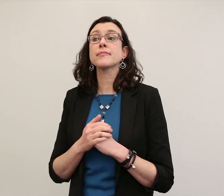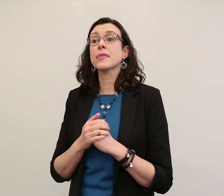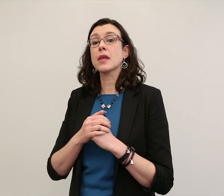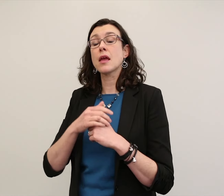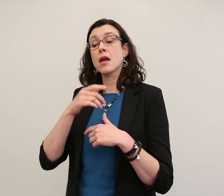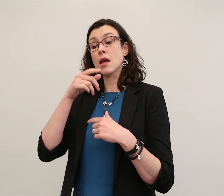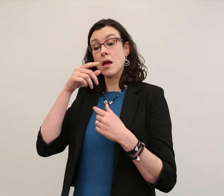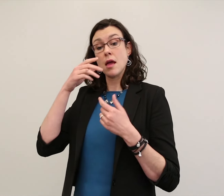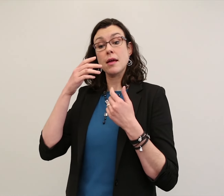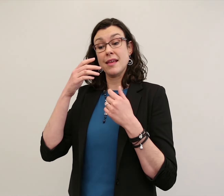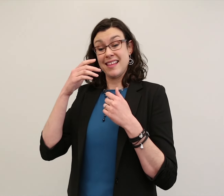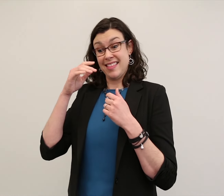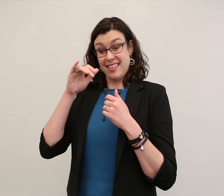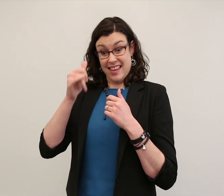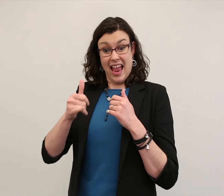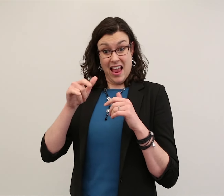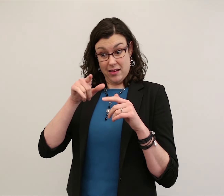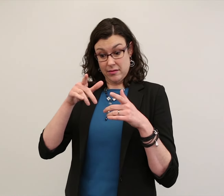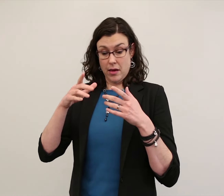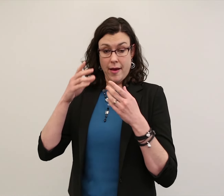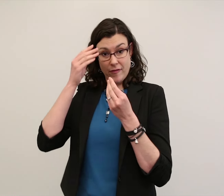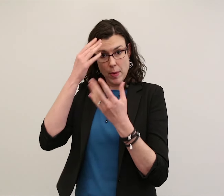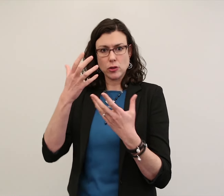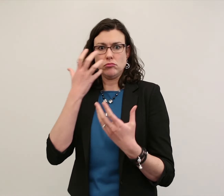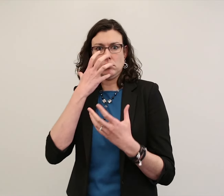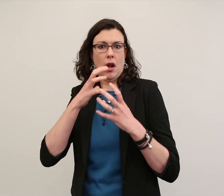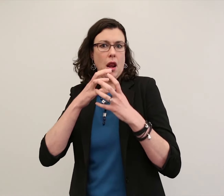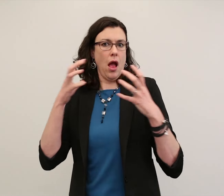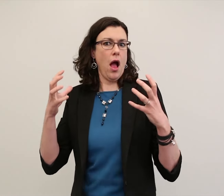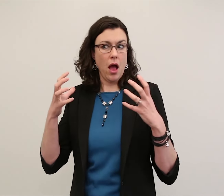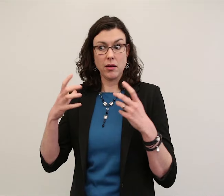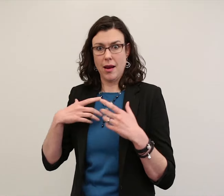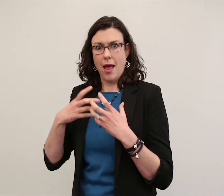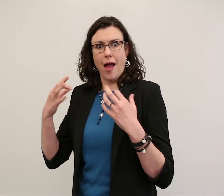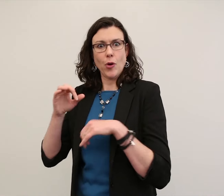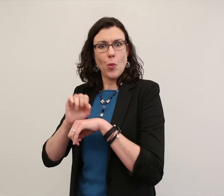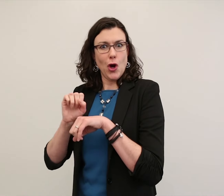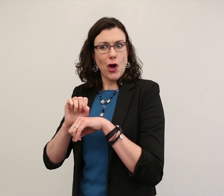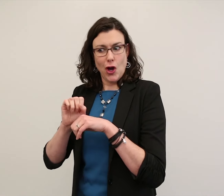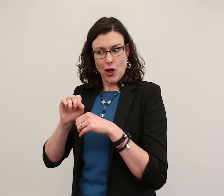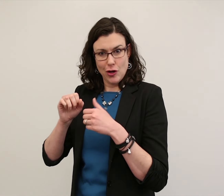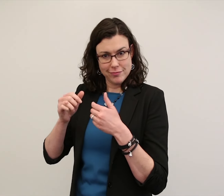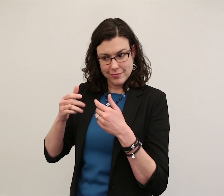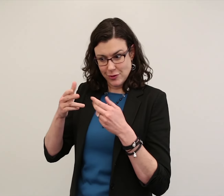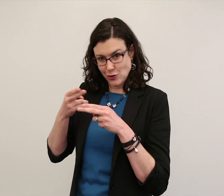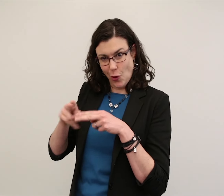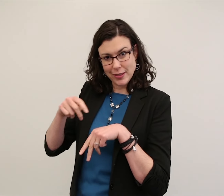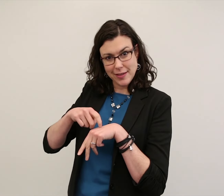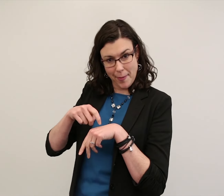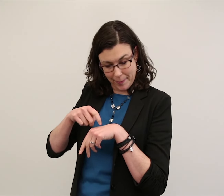Because there is a lot of information and it is a lot of work to assess the data in a short amount of time